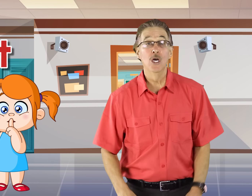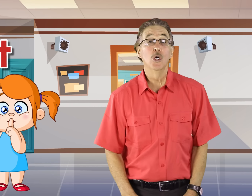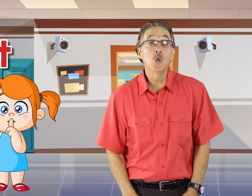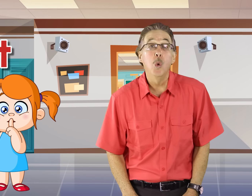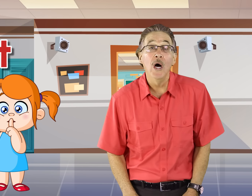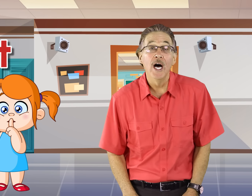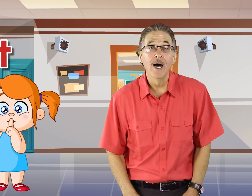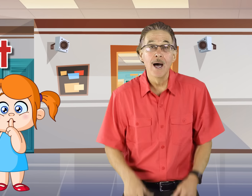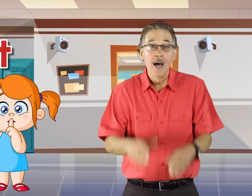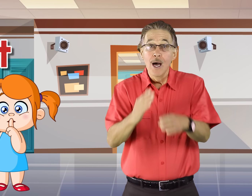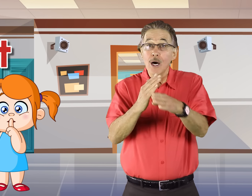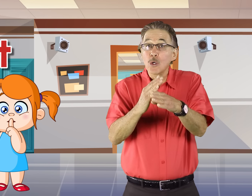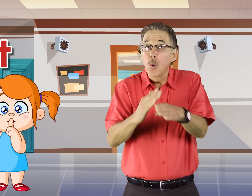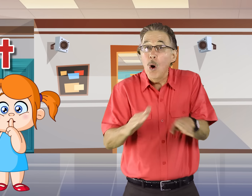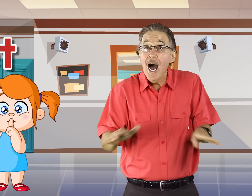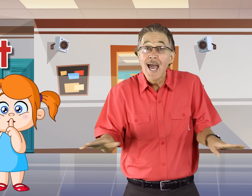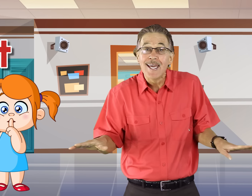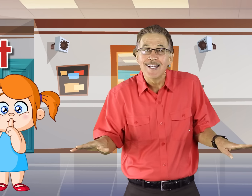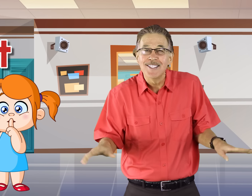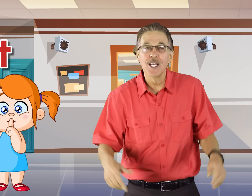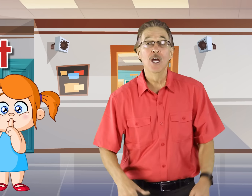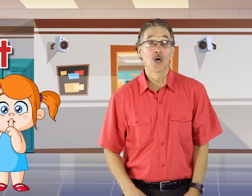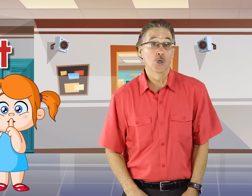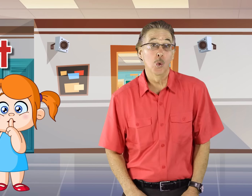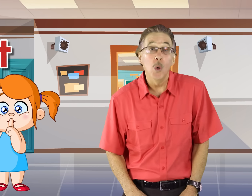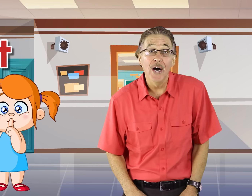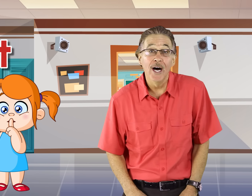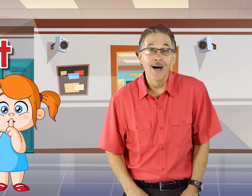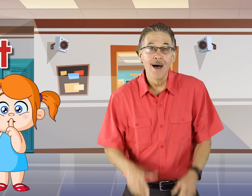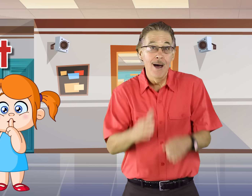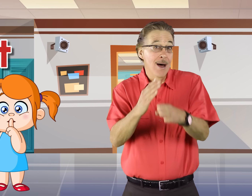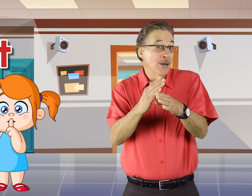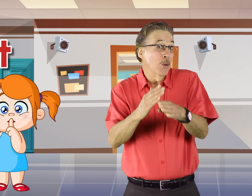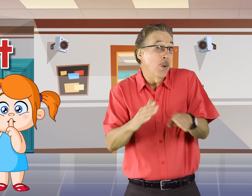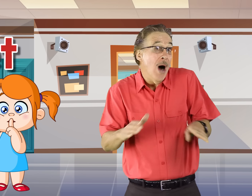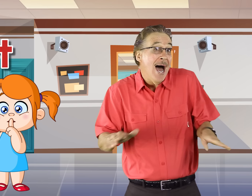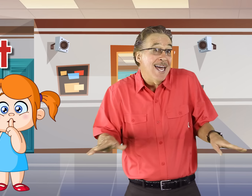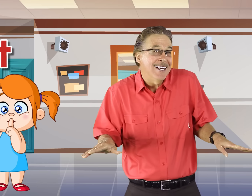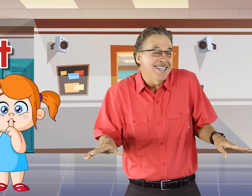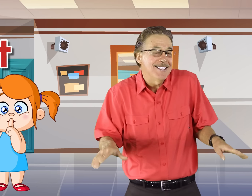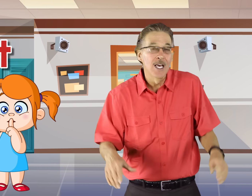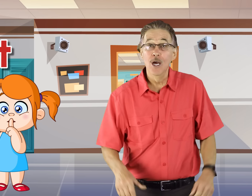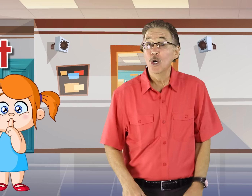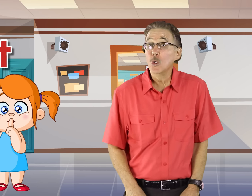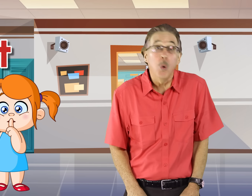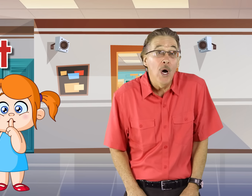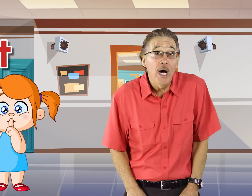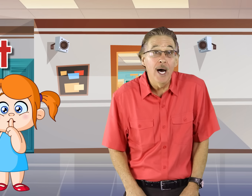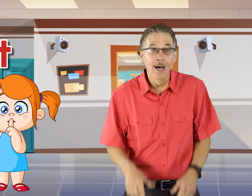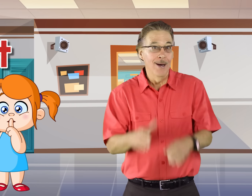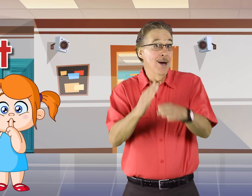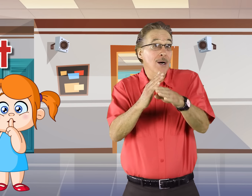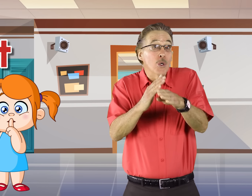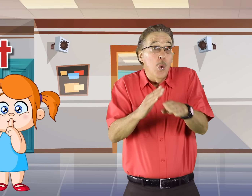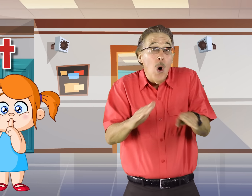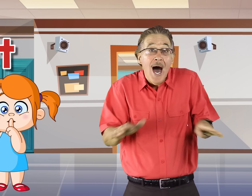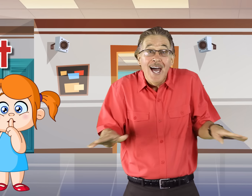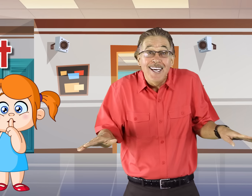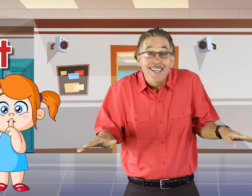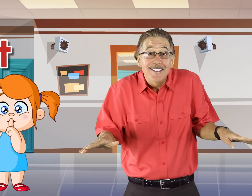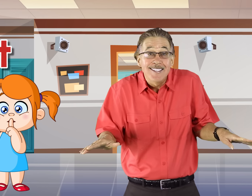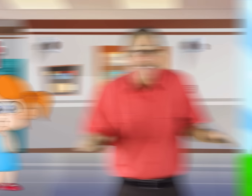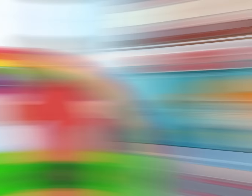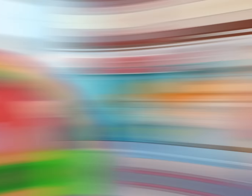/q/ quiet /q/ quiet /q/ quiet